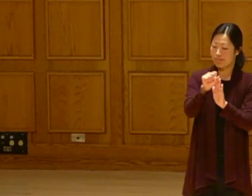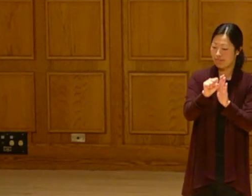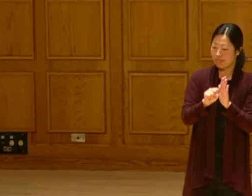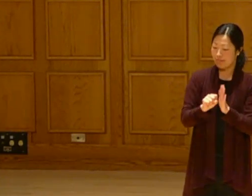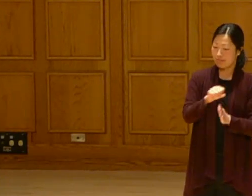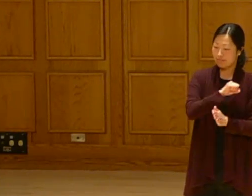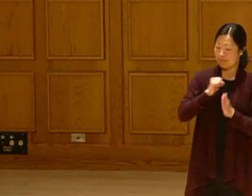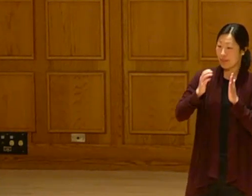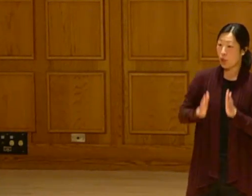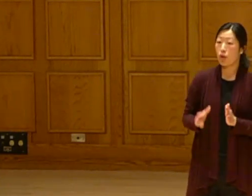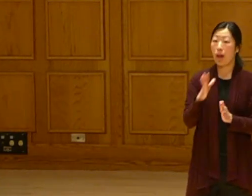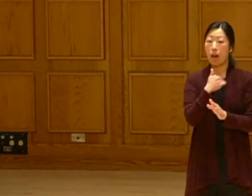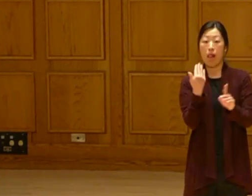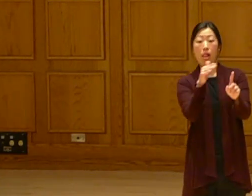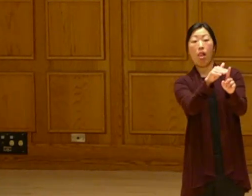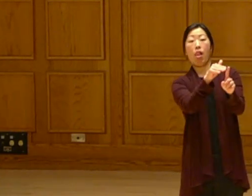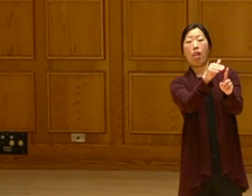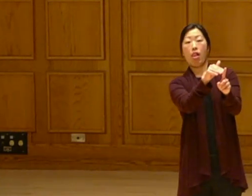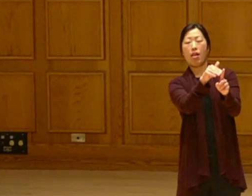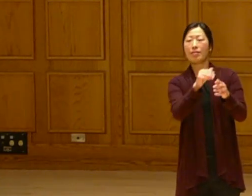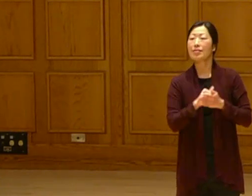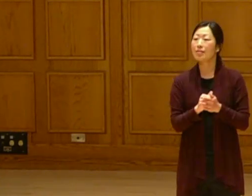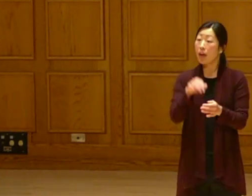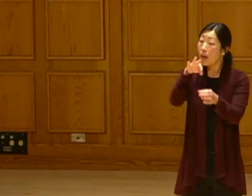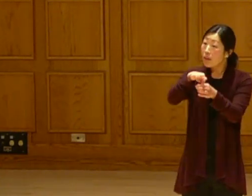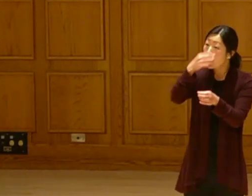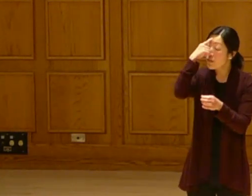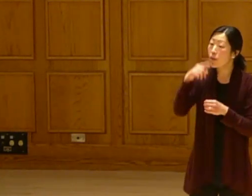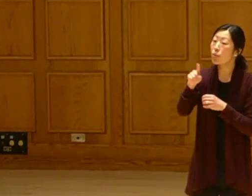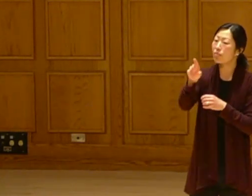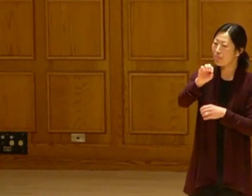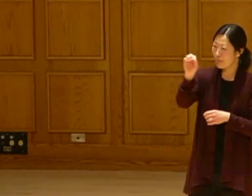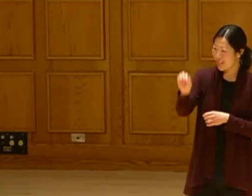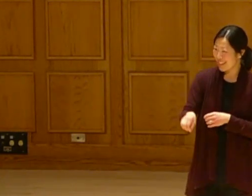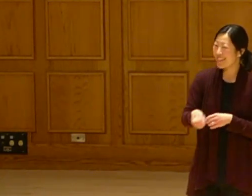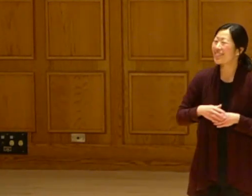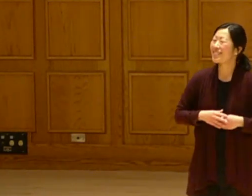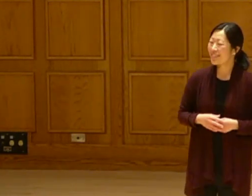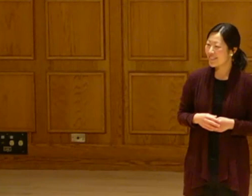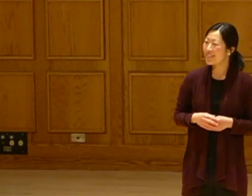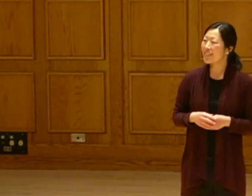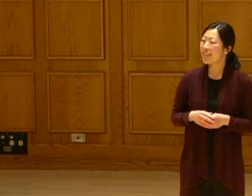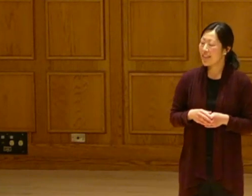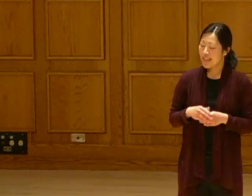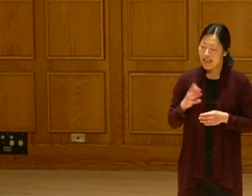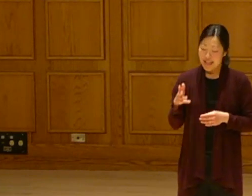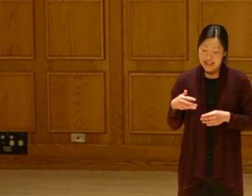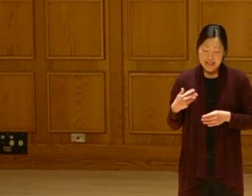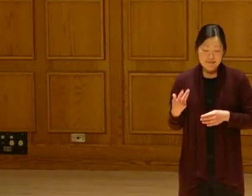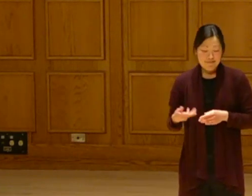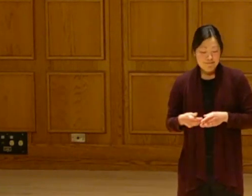Jen McHuen. Please contact your Senator or State Senator and have them vote